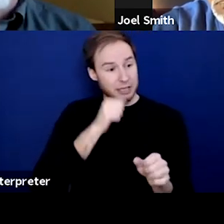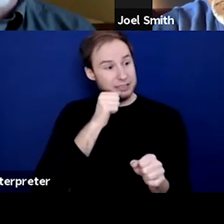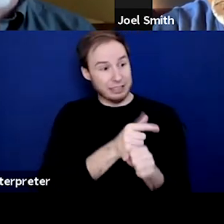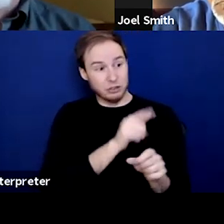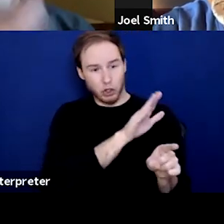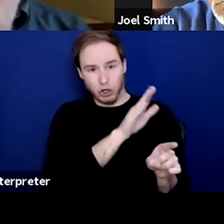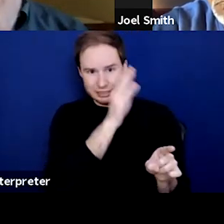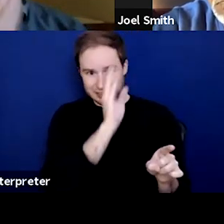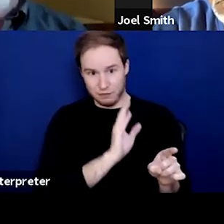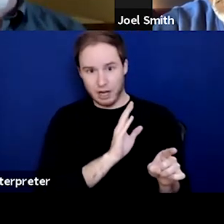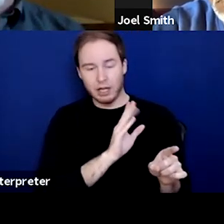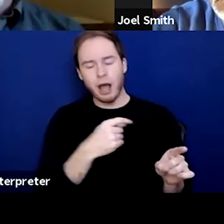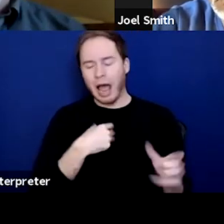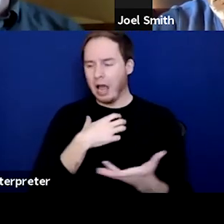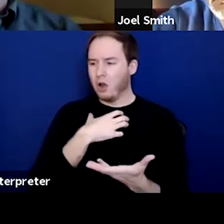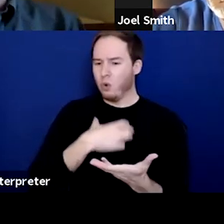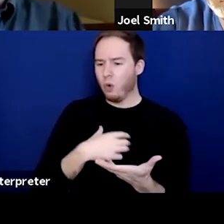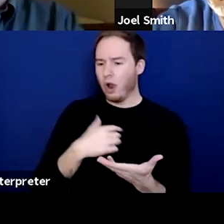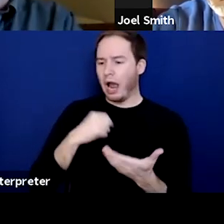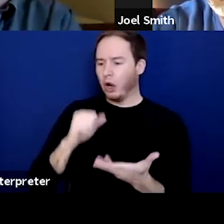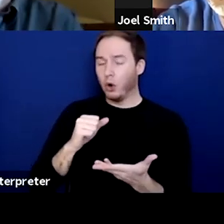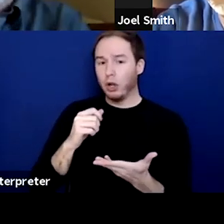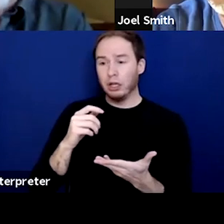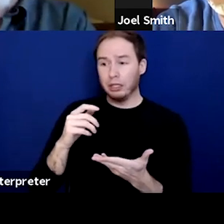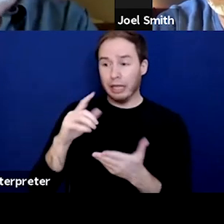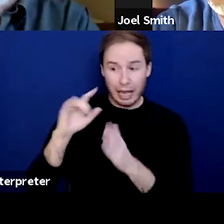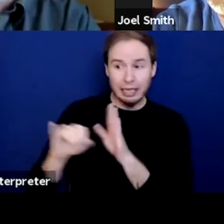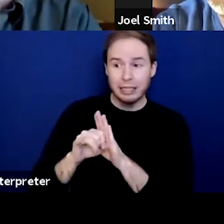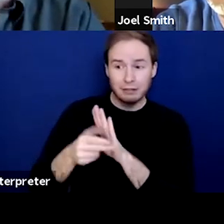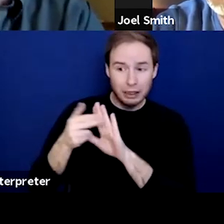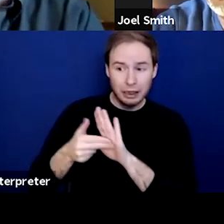But I wish somebody would have taught me how to deal with my emotions. And nobody did that for me.